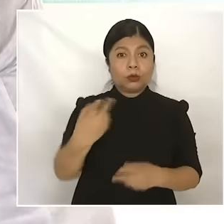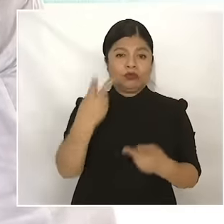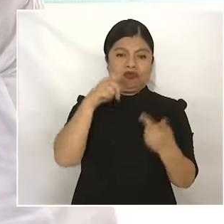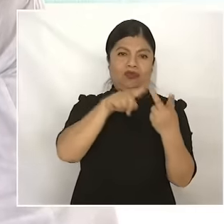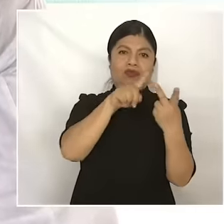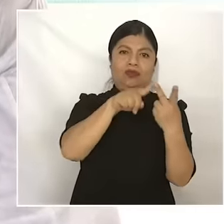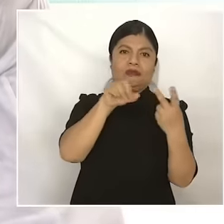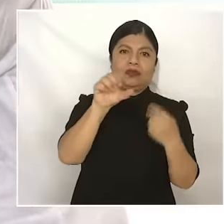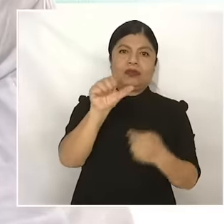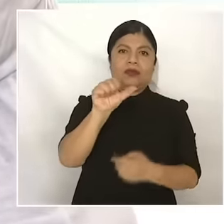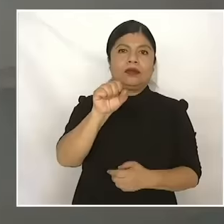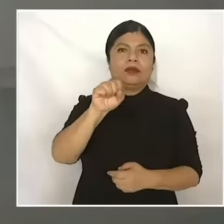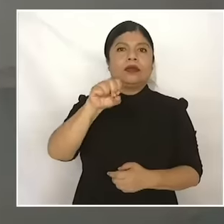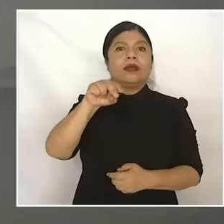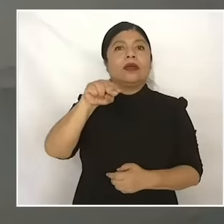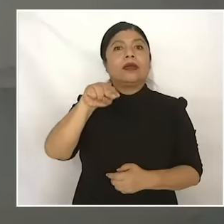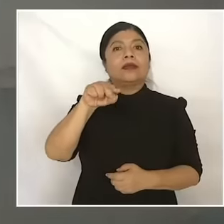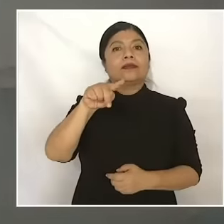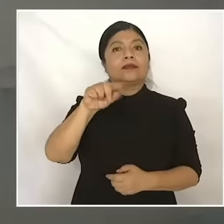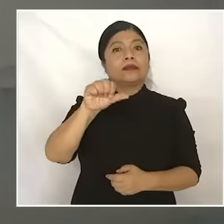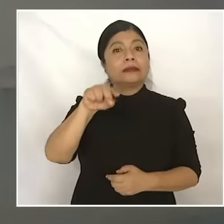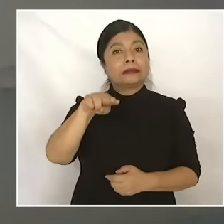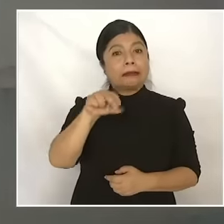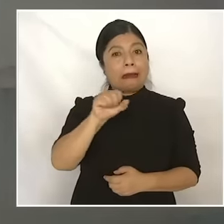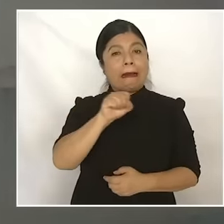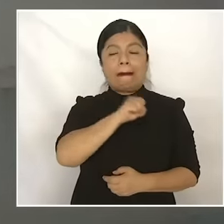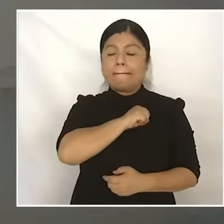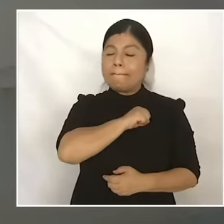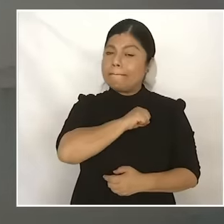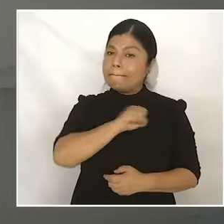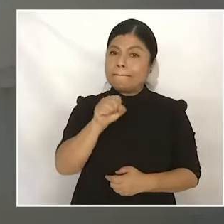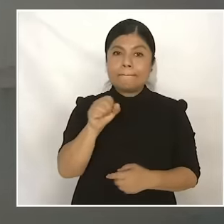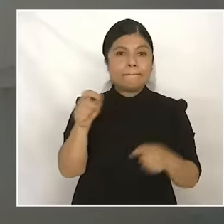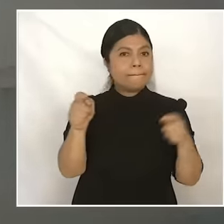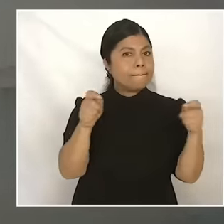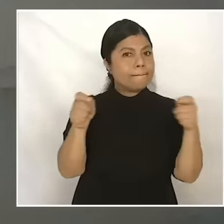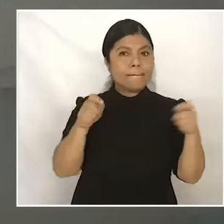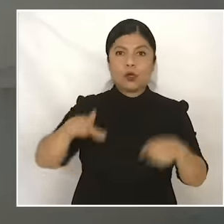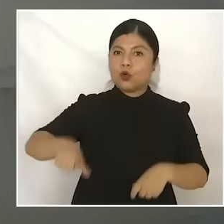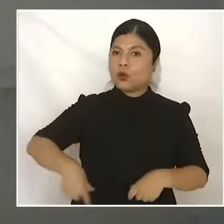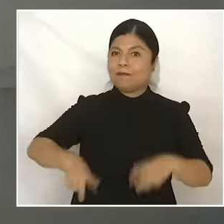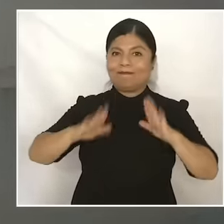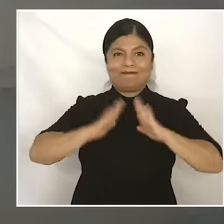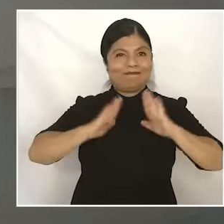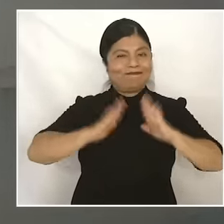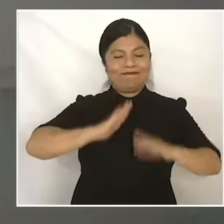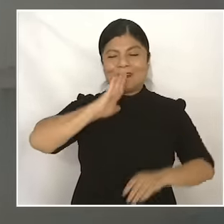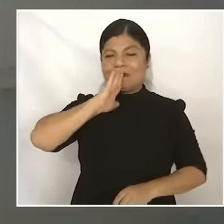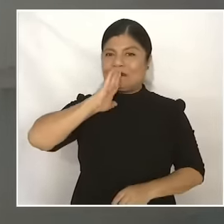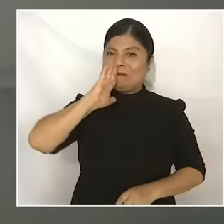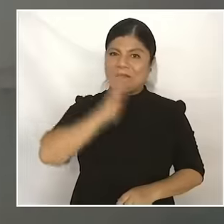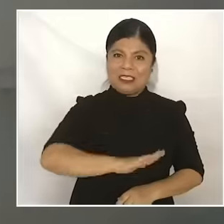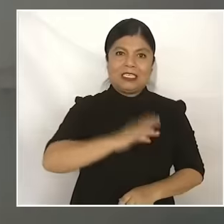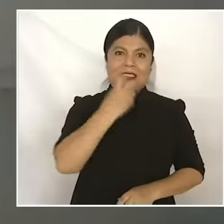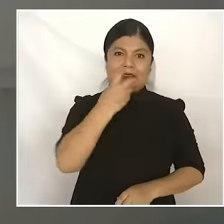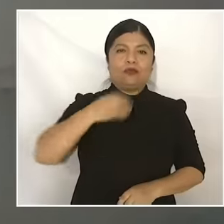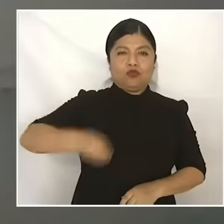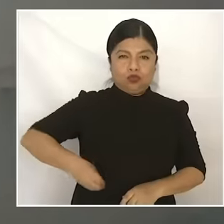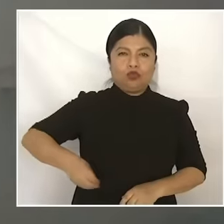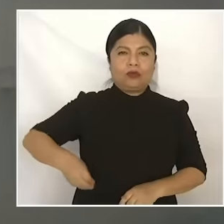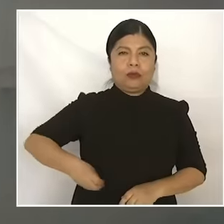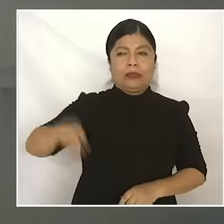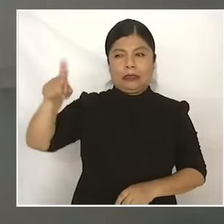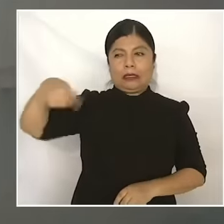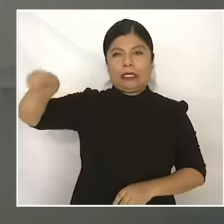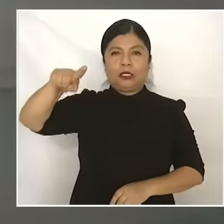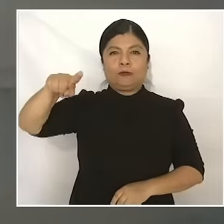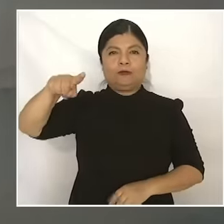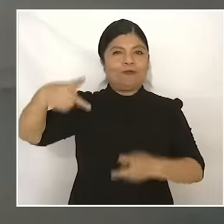like a bad ruler, like a bad military man, and like a bad citizen and They gave us that blow